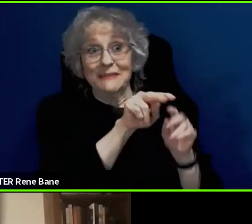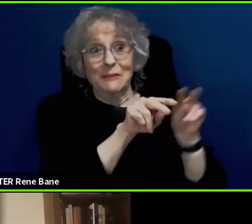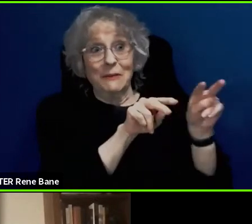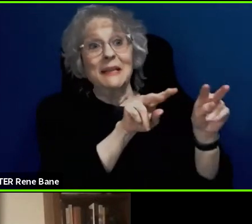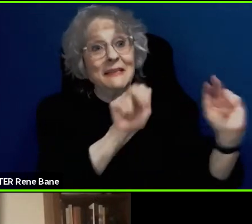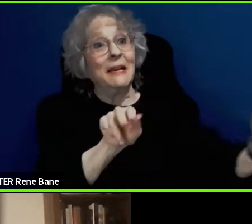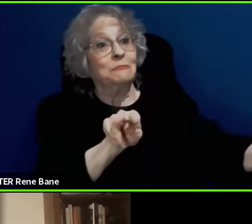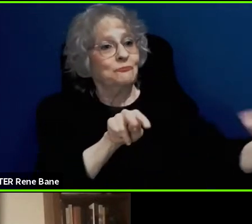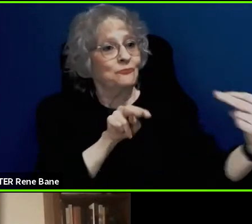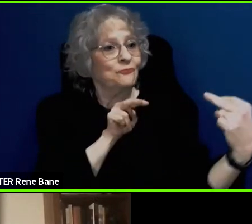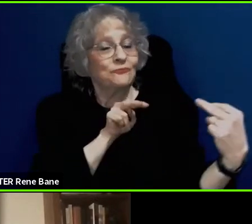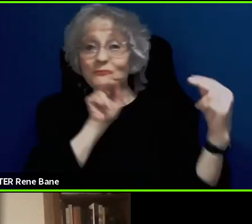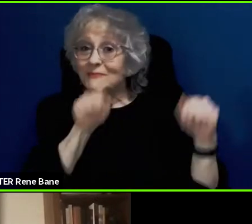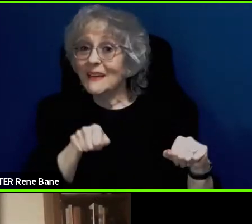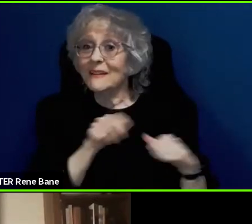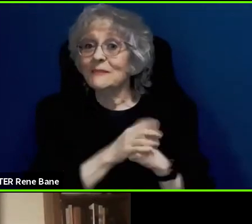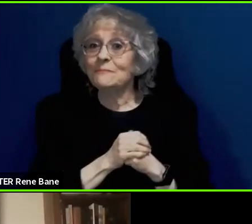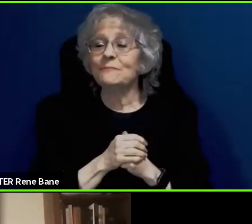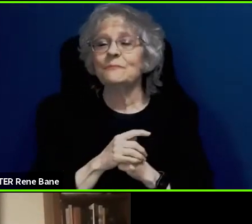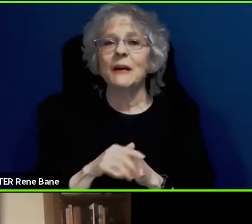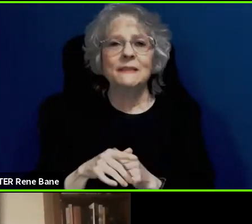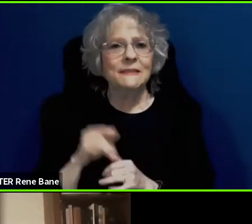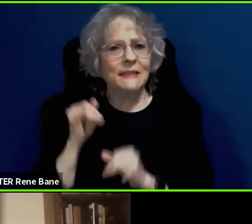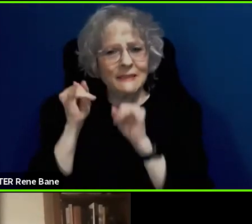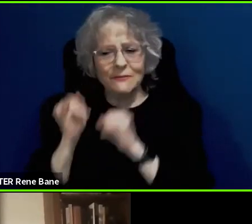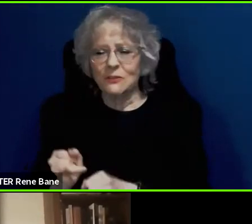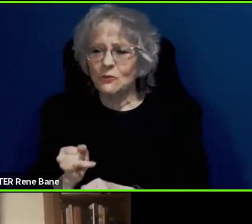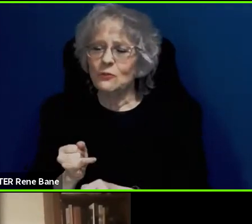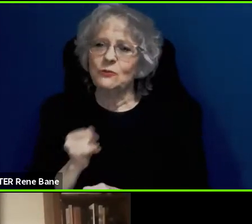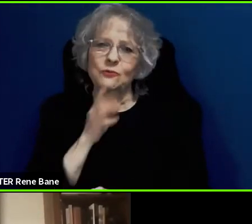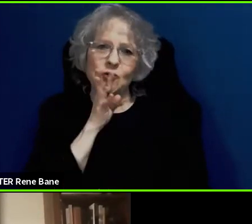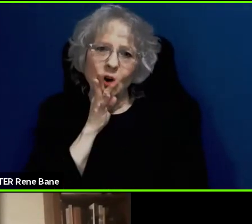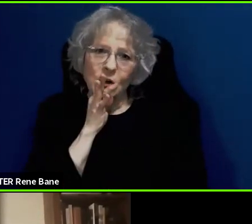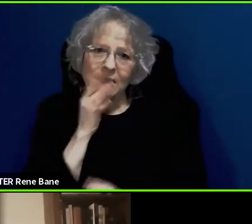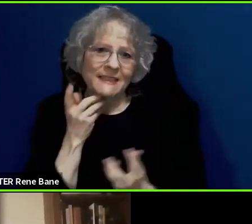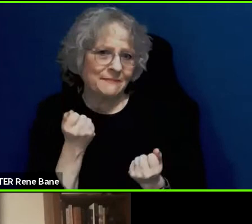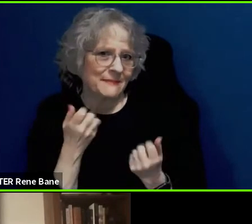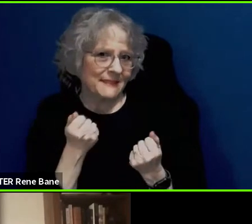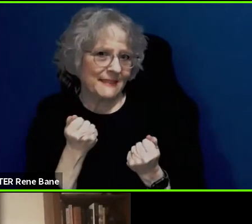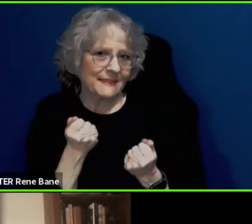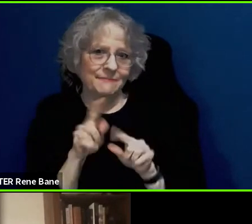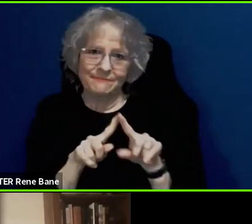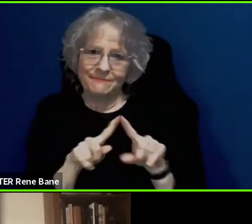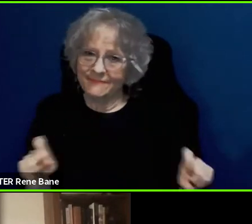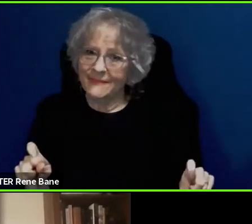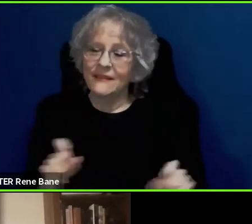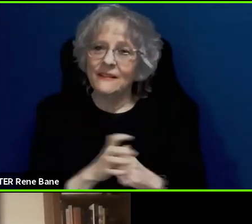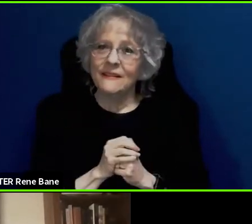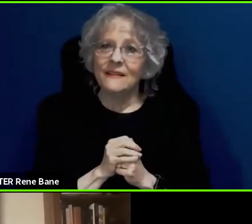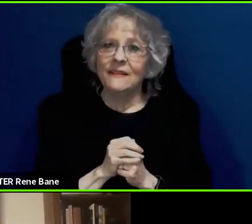an individual who is talking and doing sign language at the same time. Where it is captioned